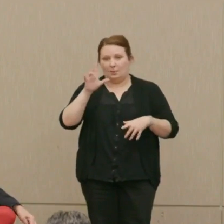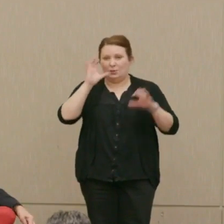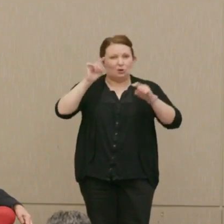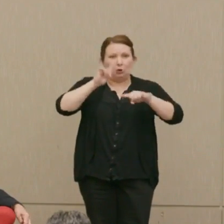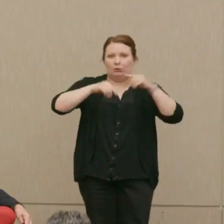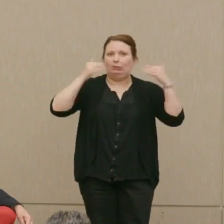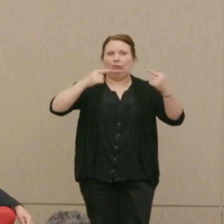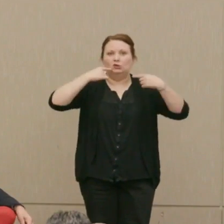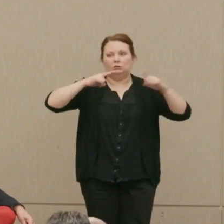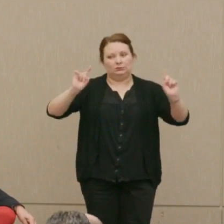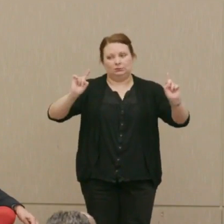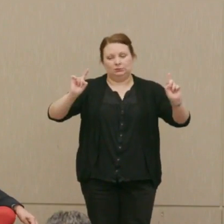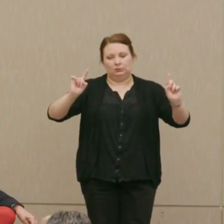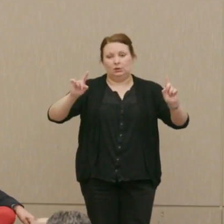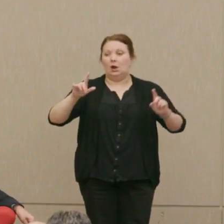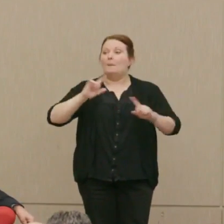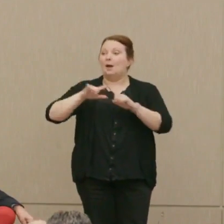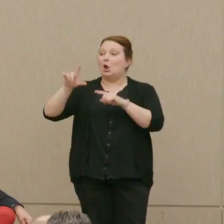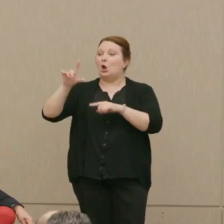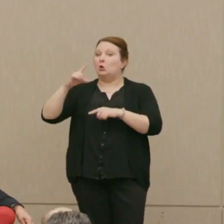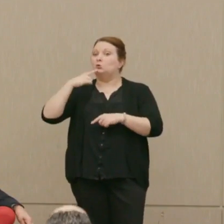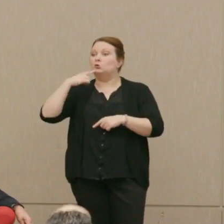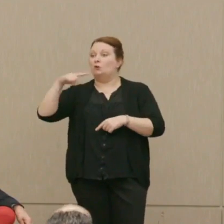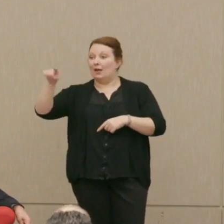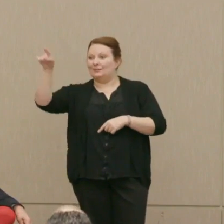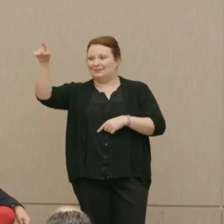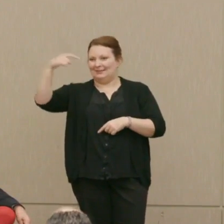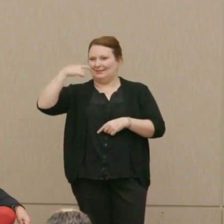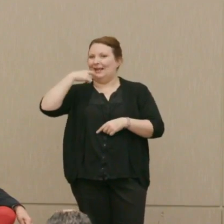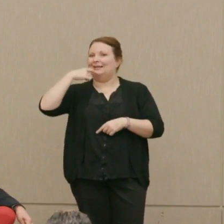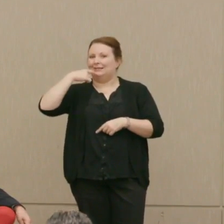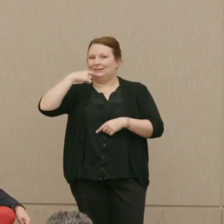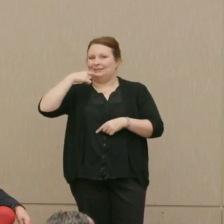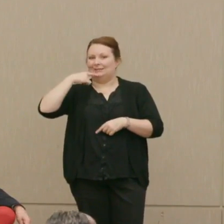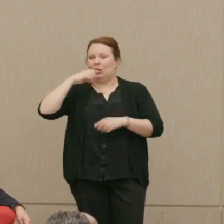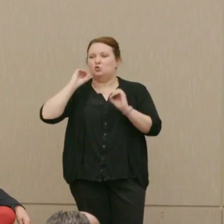Dr. Ellsberg: Supposing he did get it. Supposing he did say, "No first use."